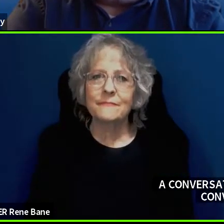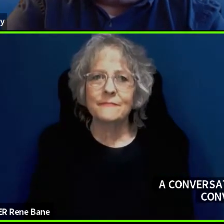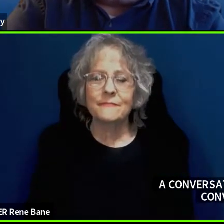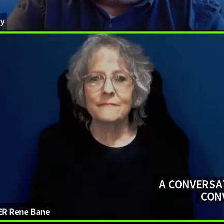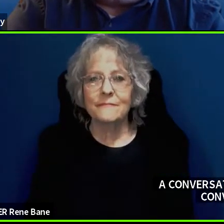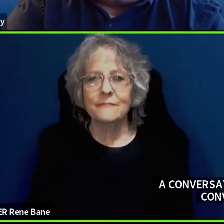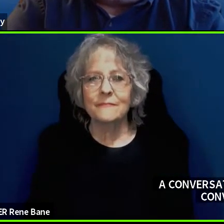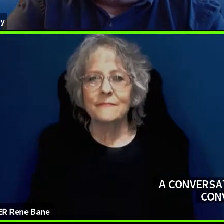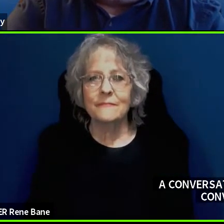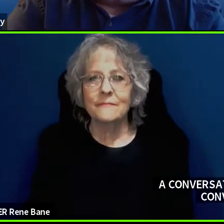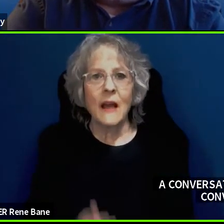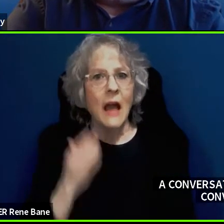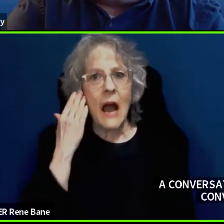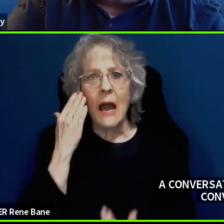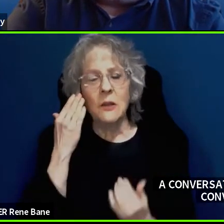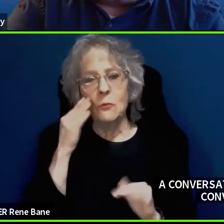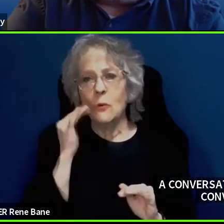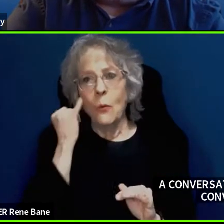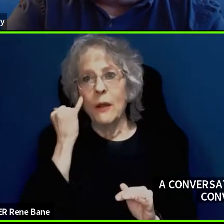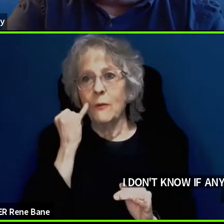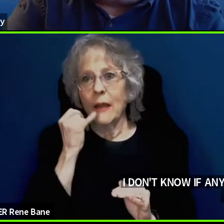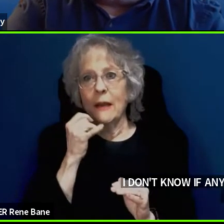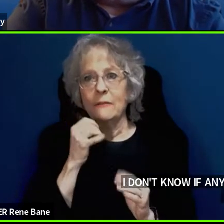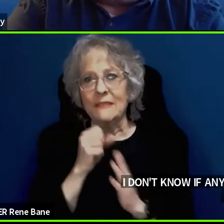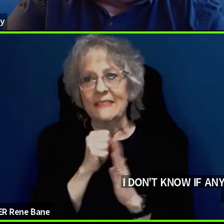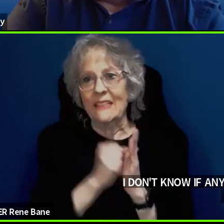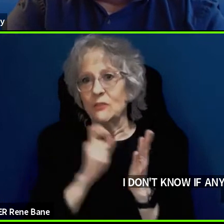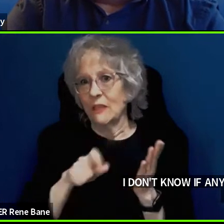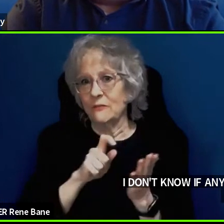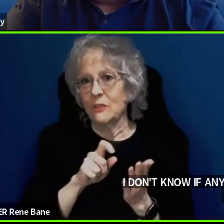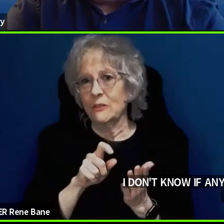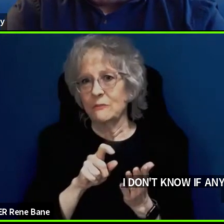statute has to be rewritten for that. >> Gregg Vanderheiden: Bruce, if I can pop